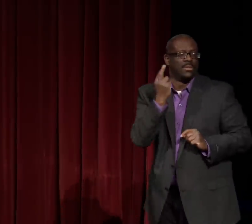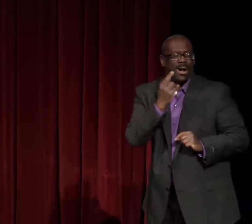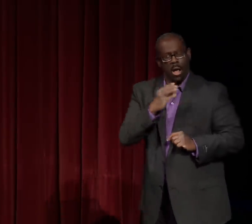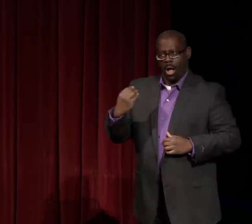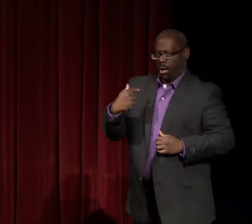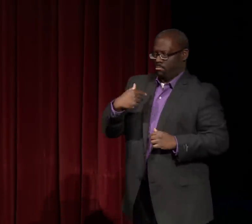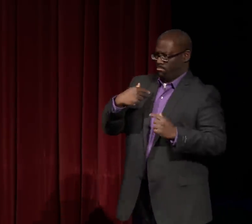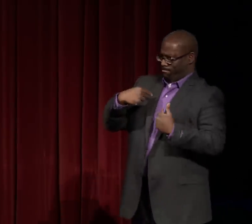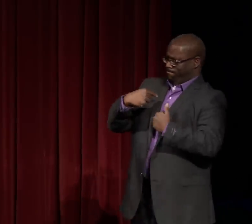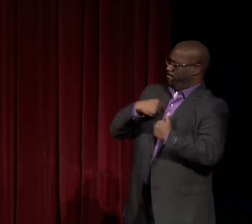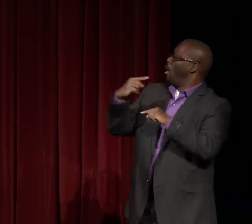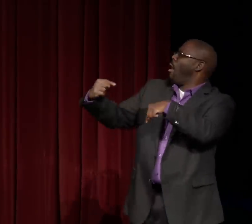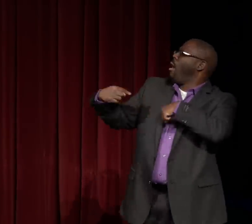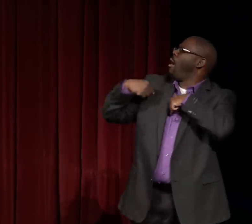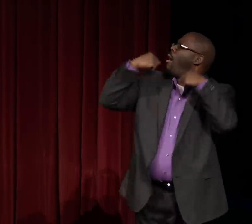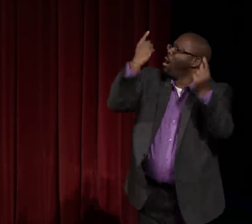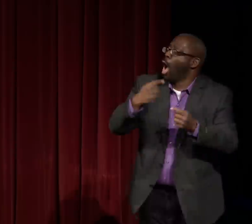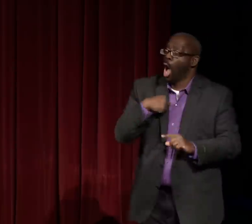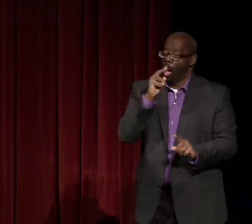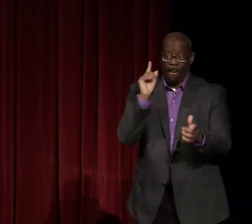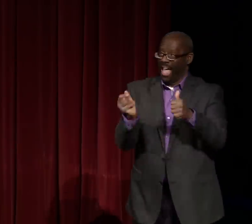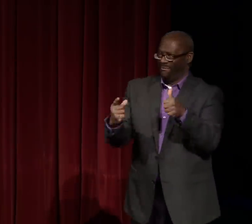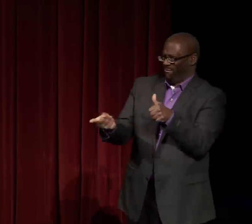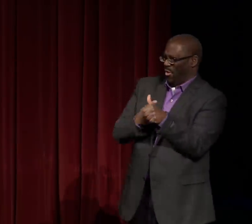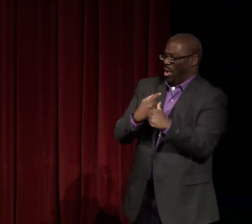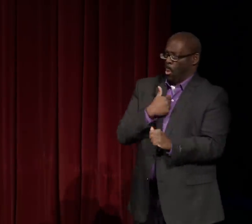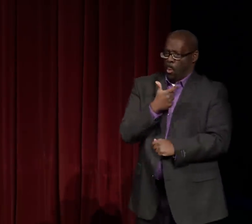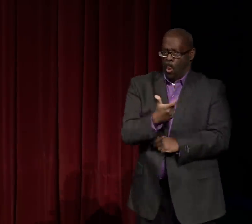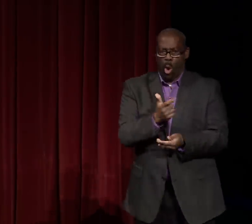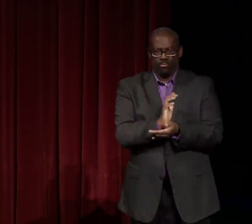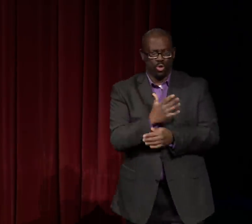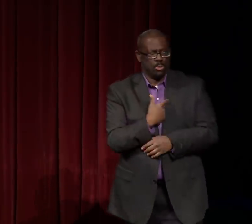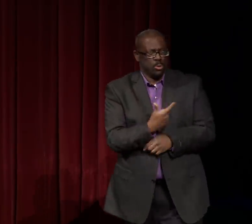for one main reason.